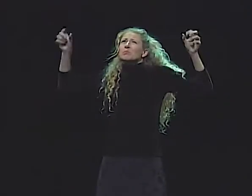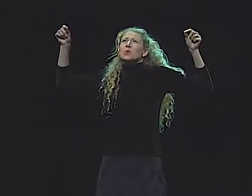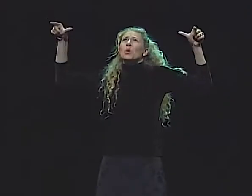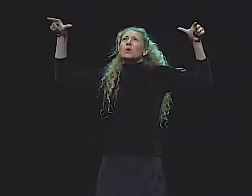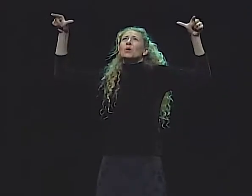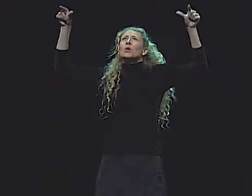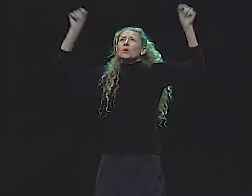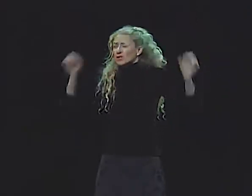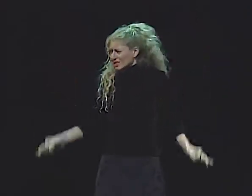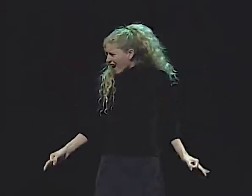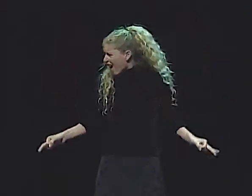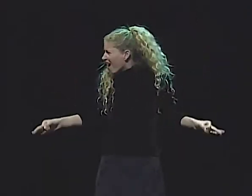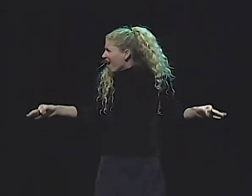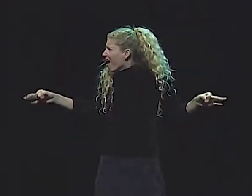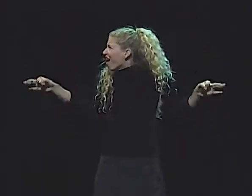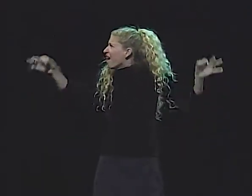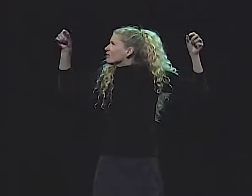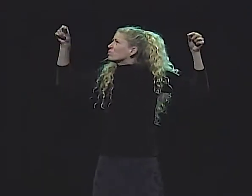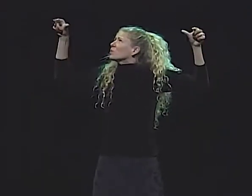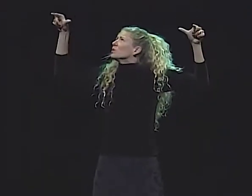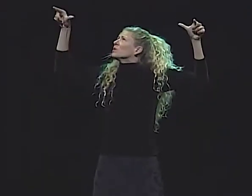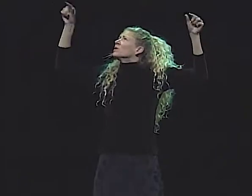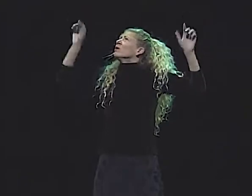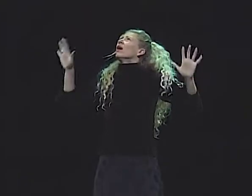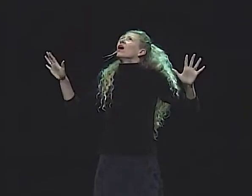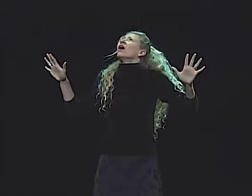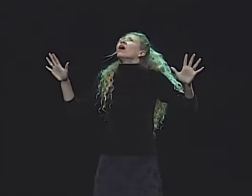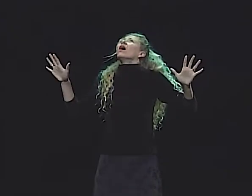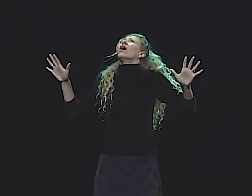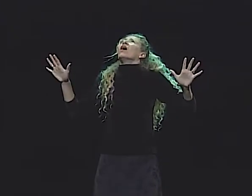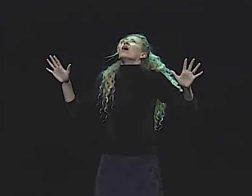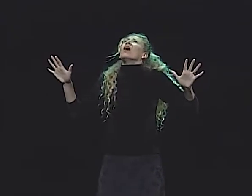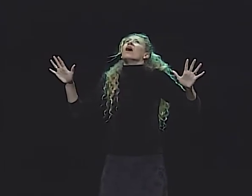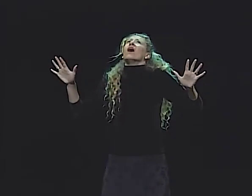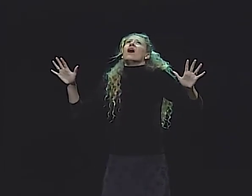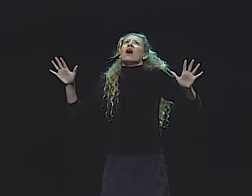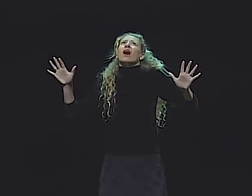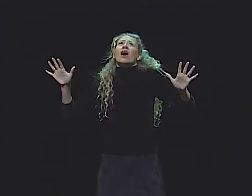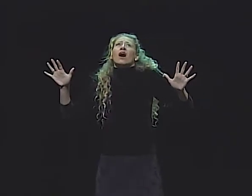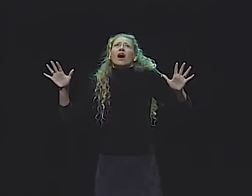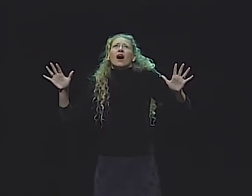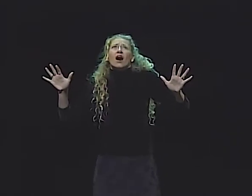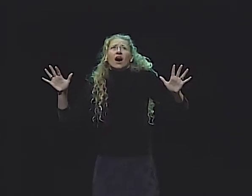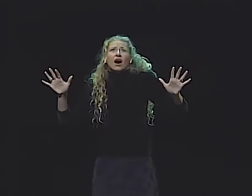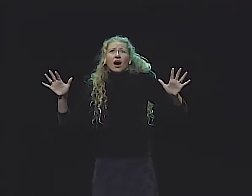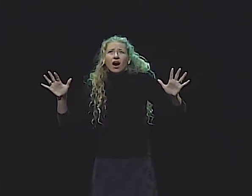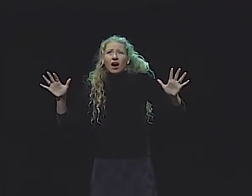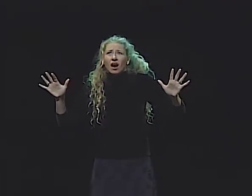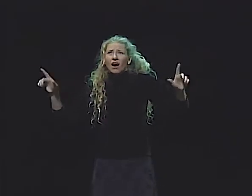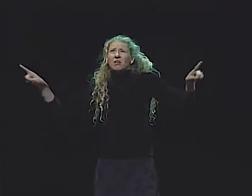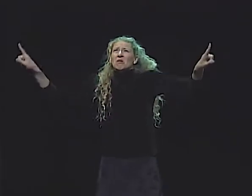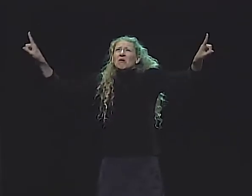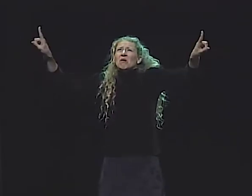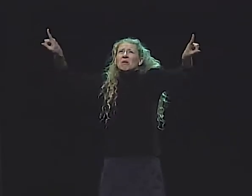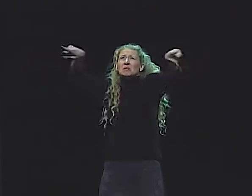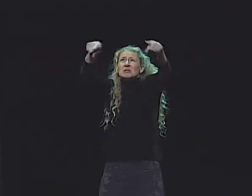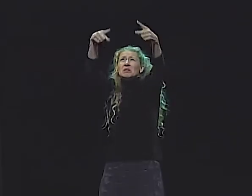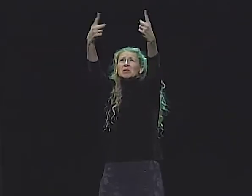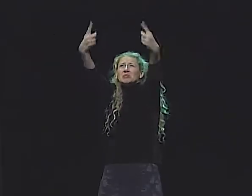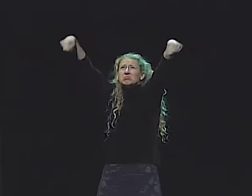A HUGE TEMPLE WAS IN FRONT OF HER, AND SHE ADMIRED IT.